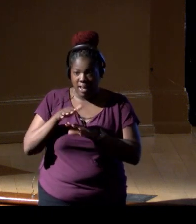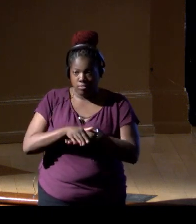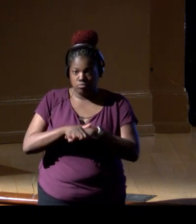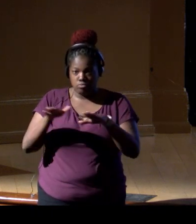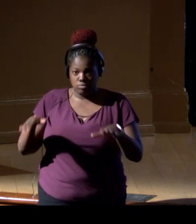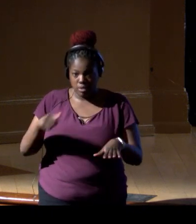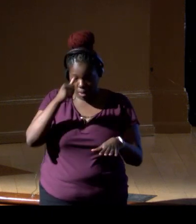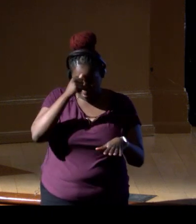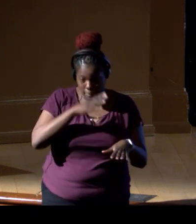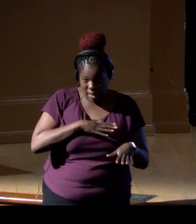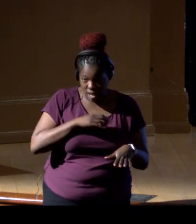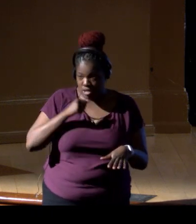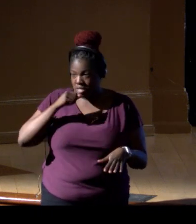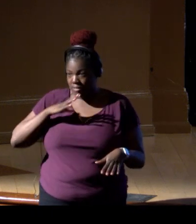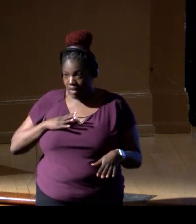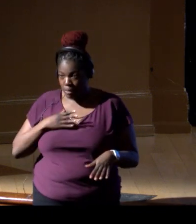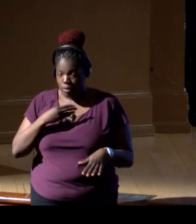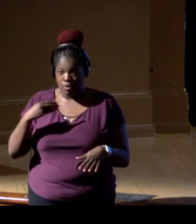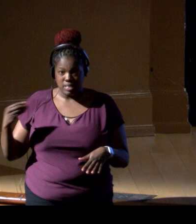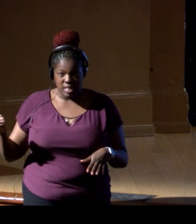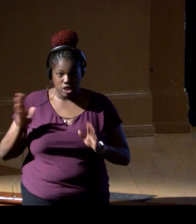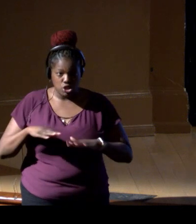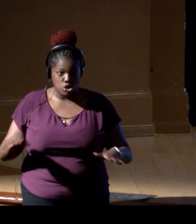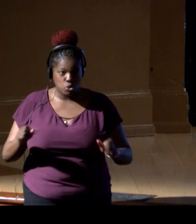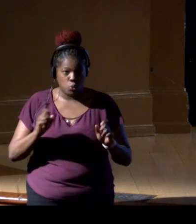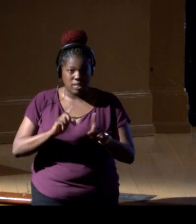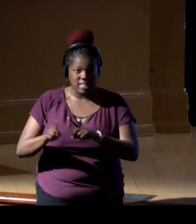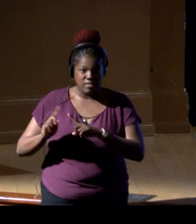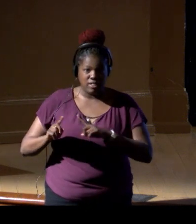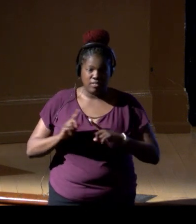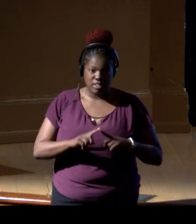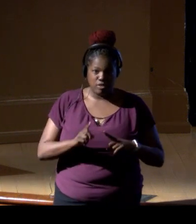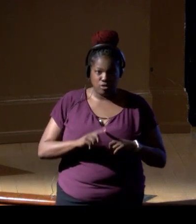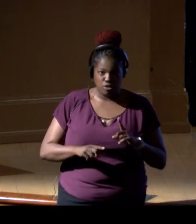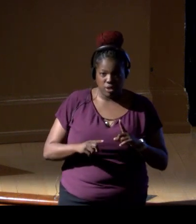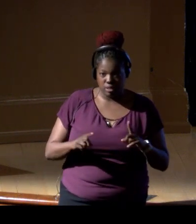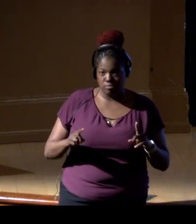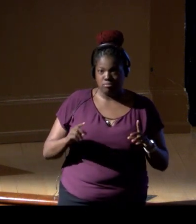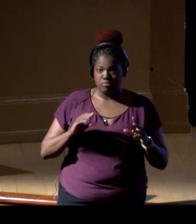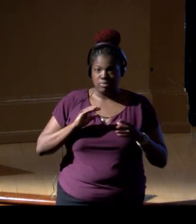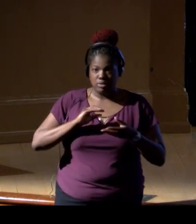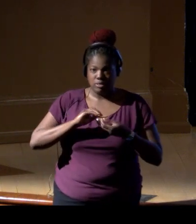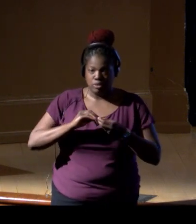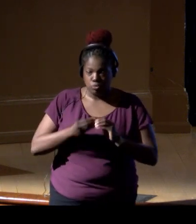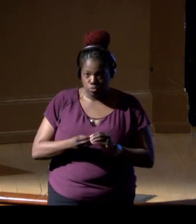and juveniles with all these different colorations. So we have one of the top experts in the world identifying fish,